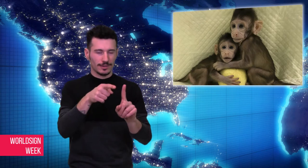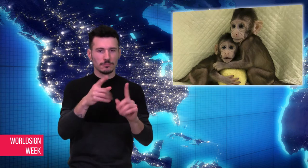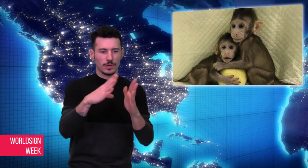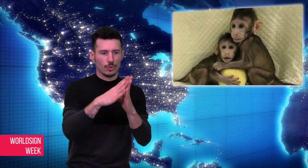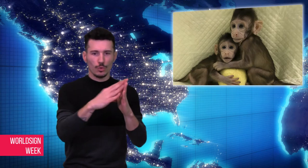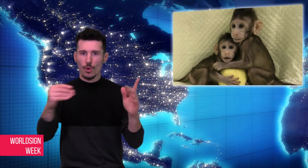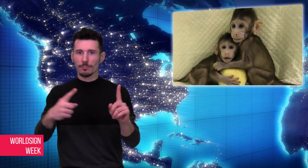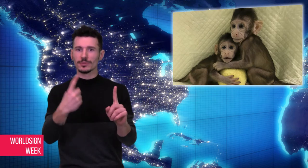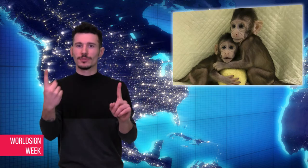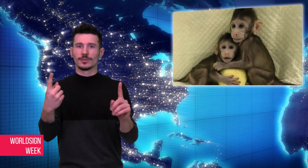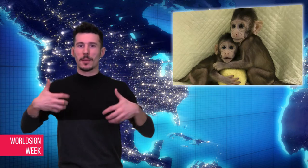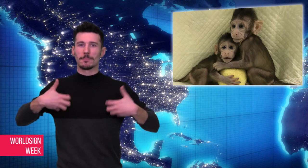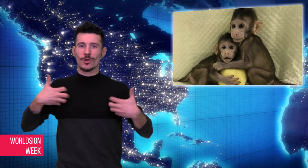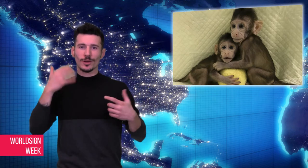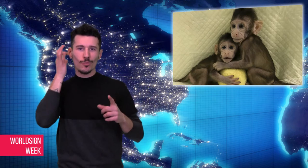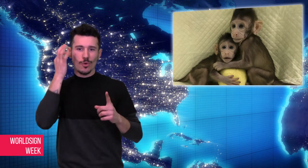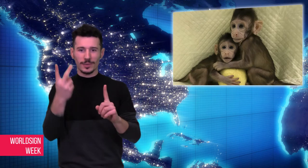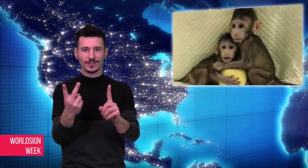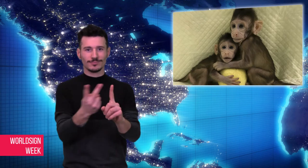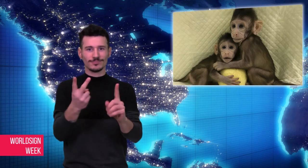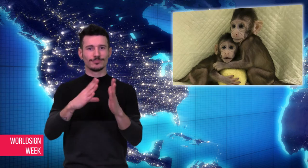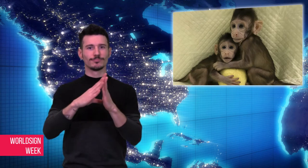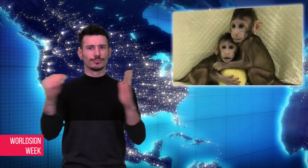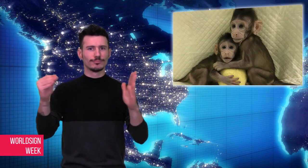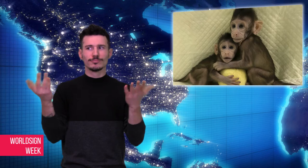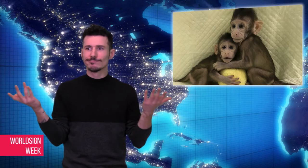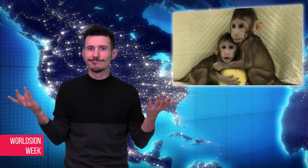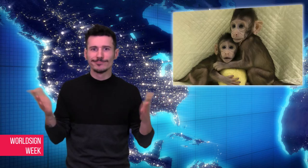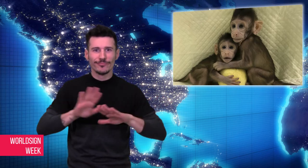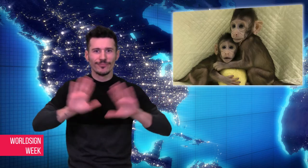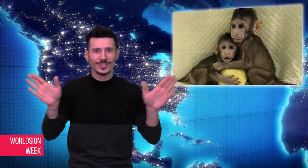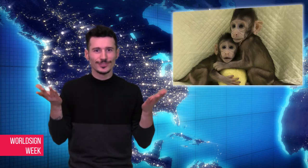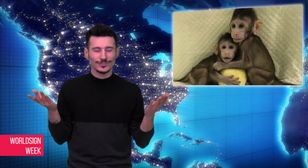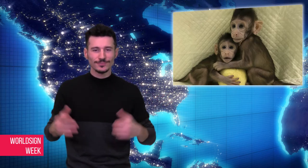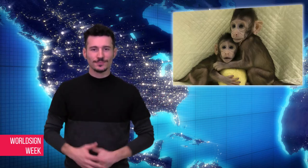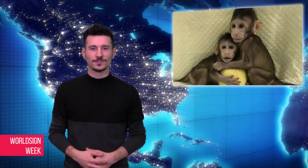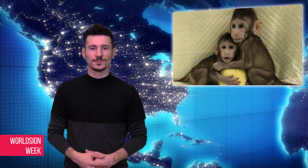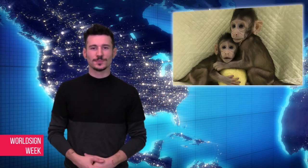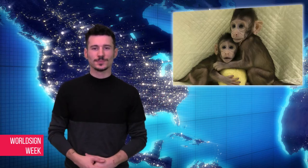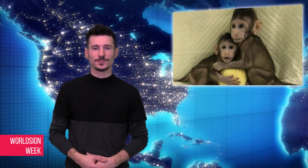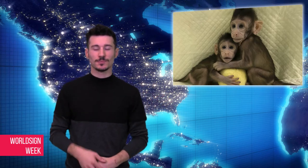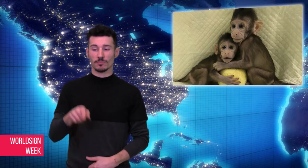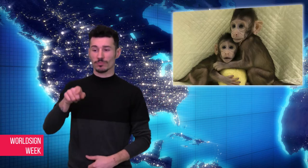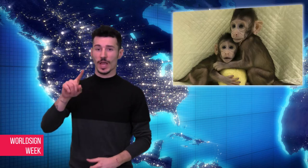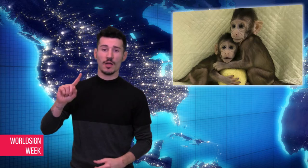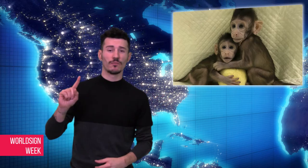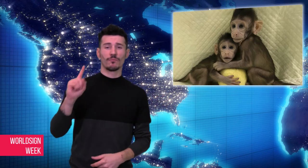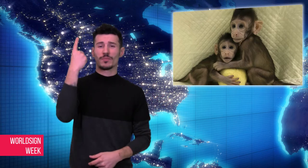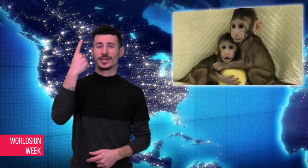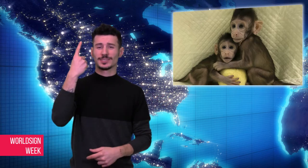first cloning of animal was a sheep in 1996, and cloning of mammals including